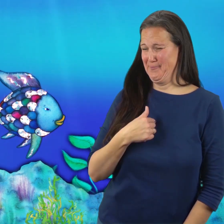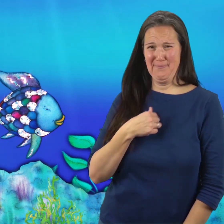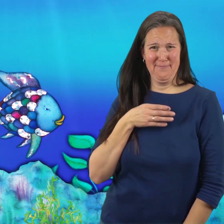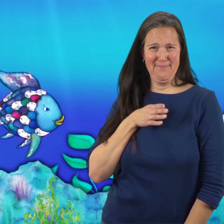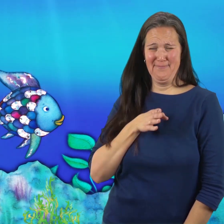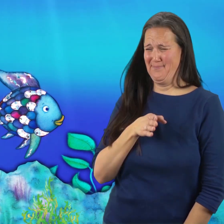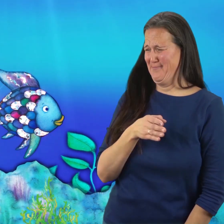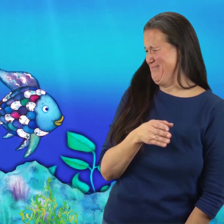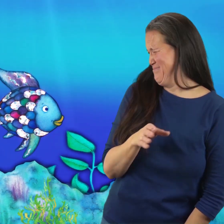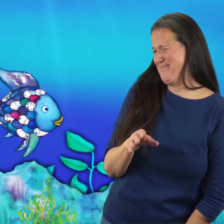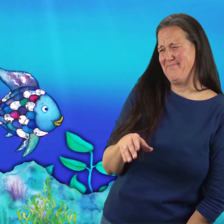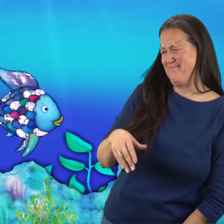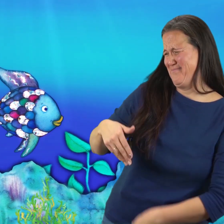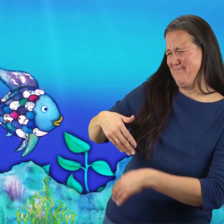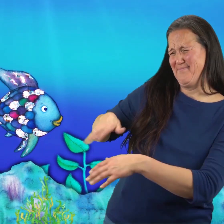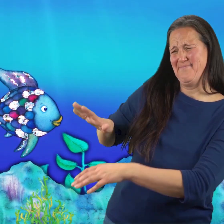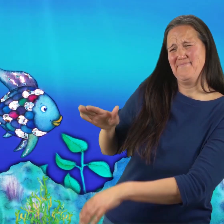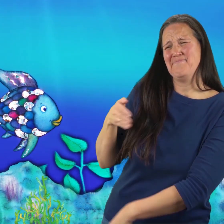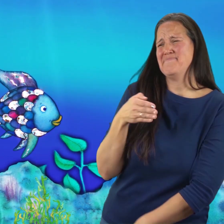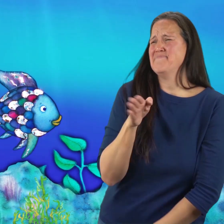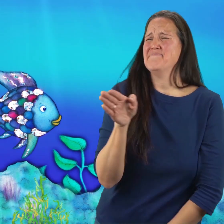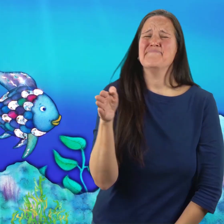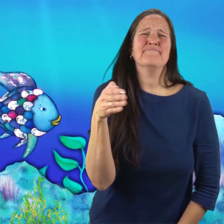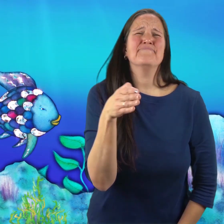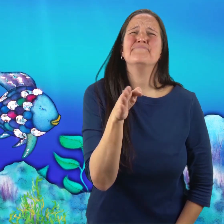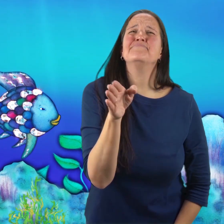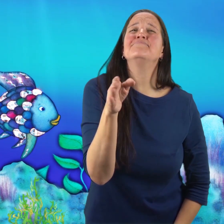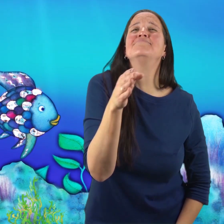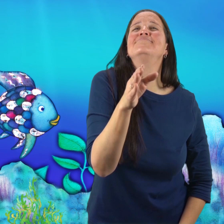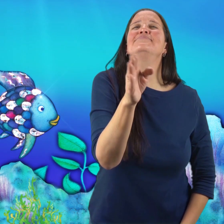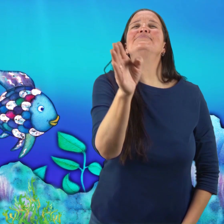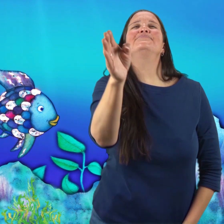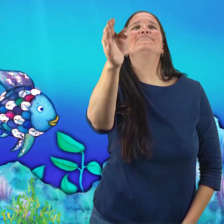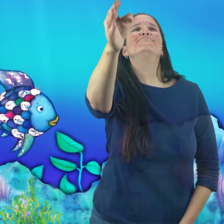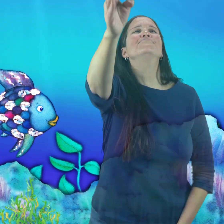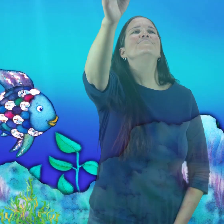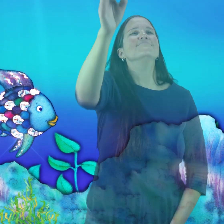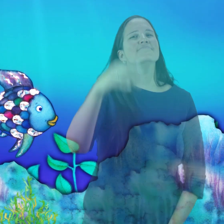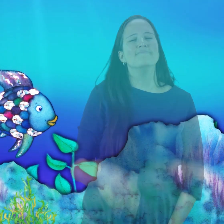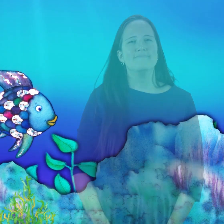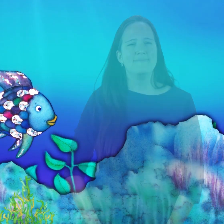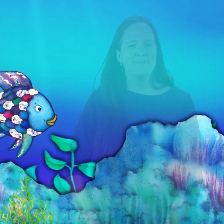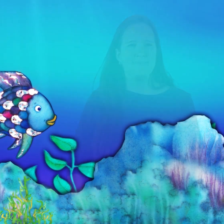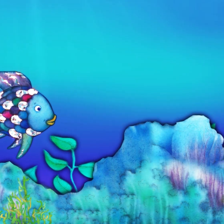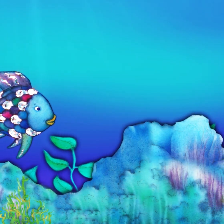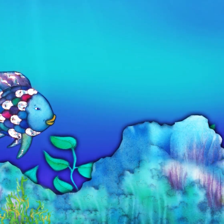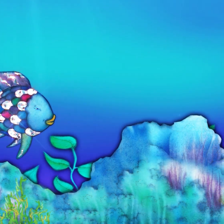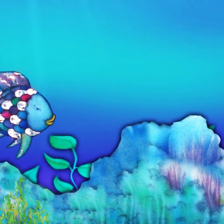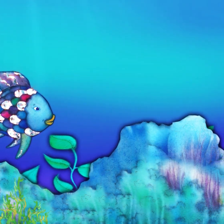But the Rainbow Fish would just glide past, proud and silent, letting his scales shimmer.